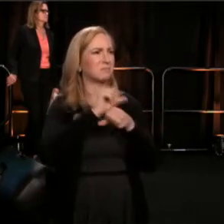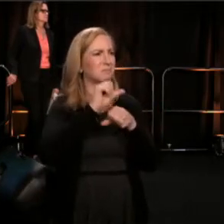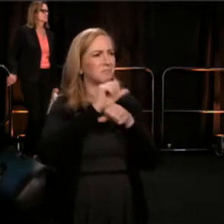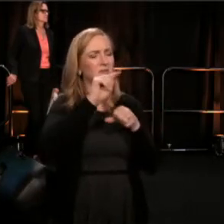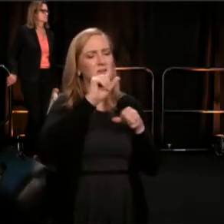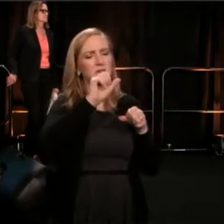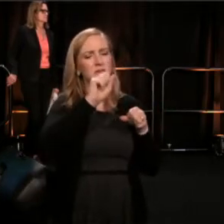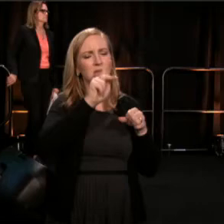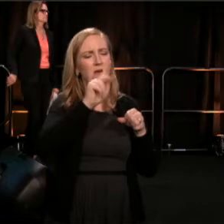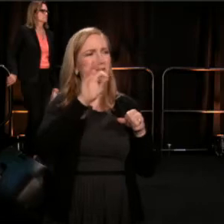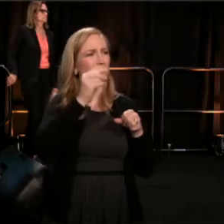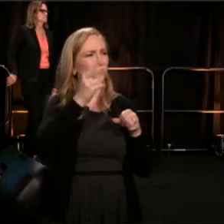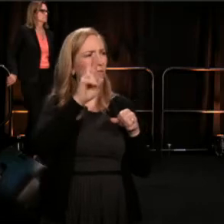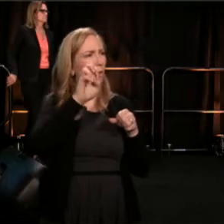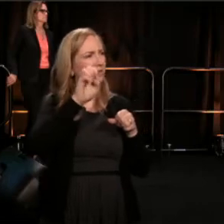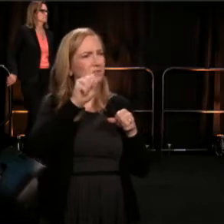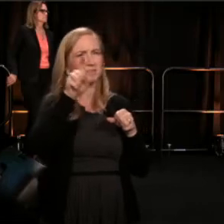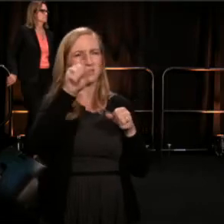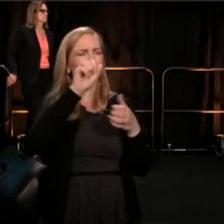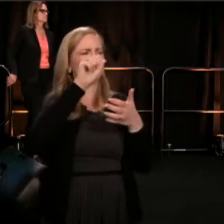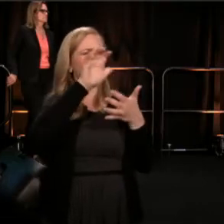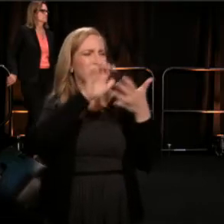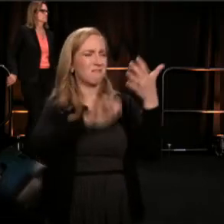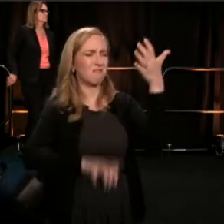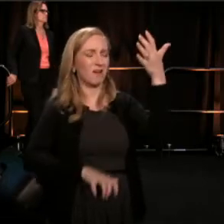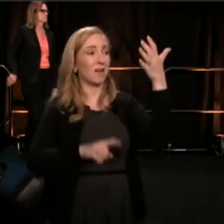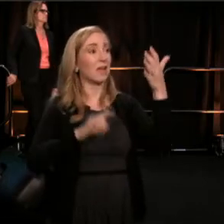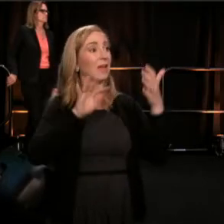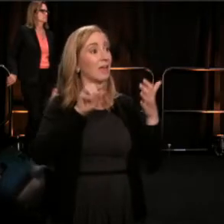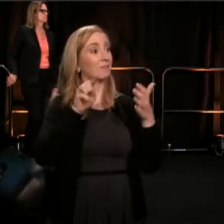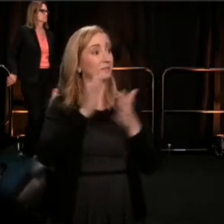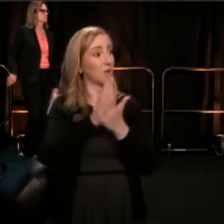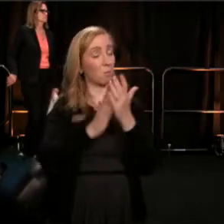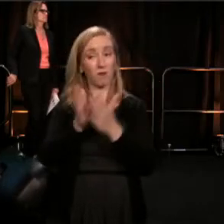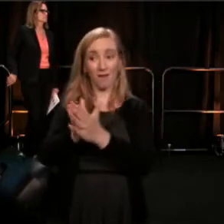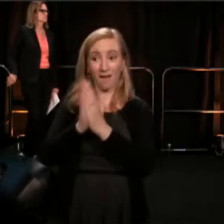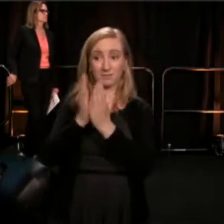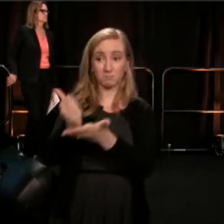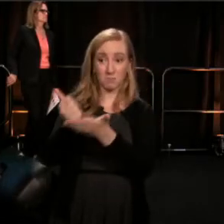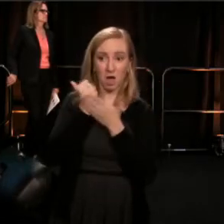He always stepped up when asked. Many of us have a vision.